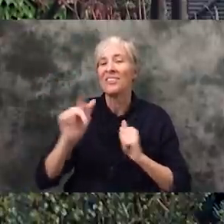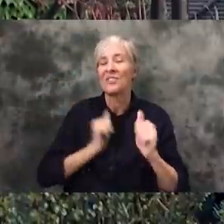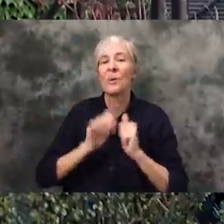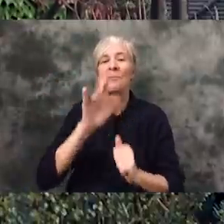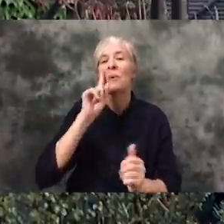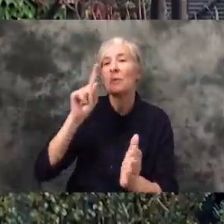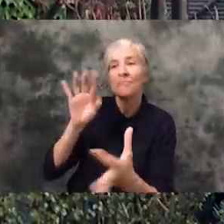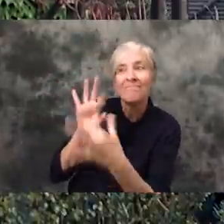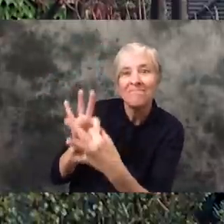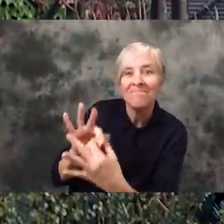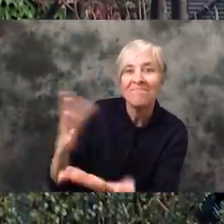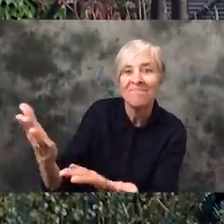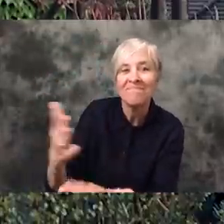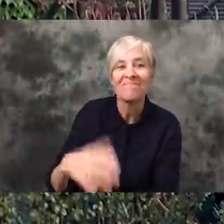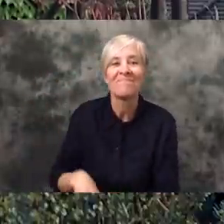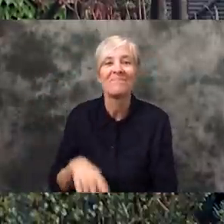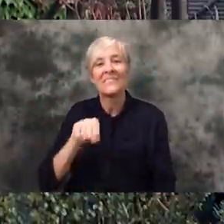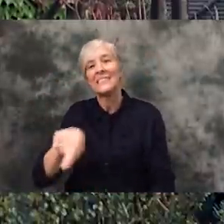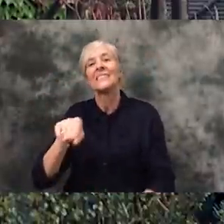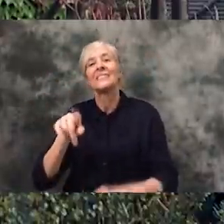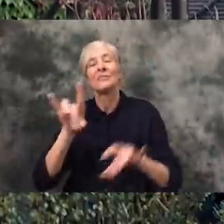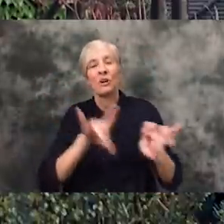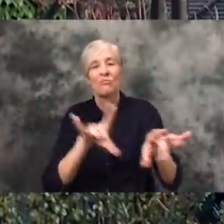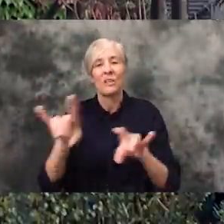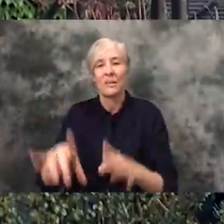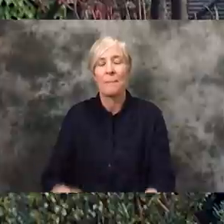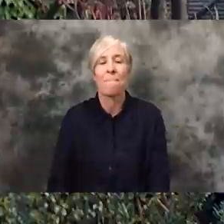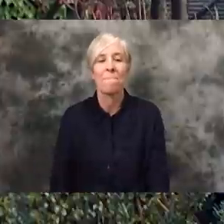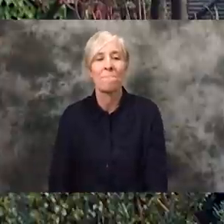let's check in with her and "The Land Down Under."